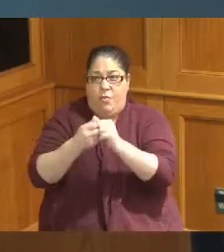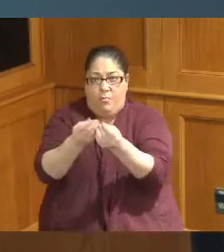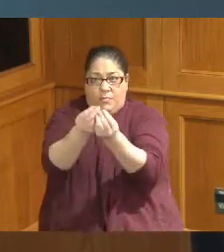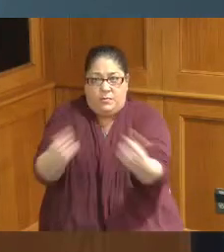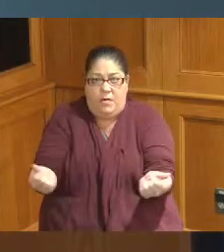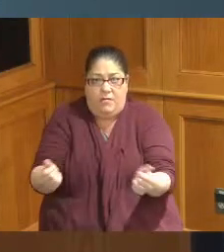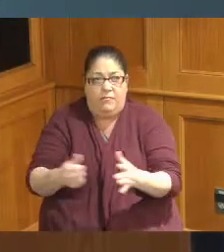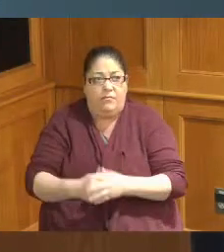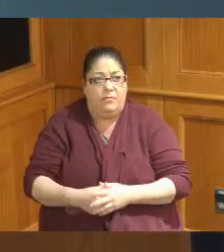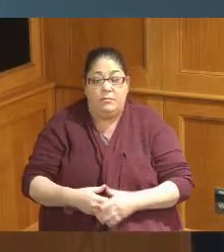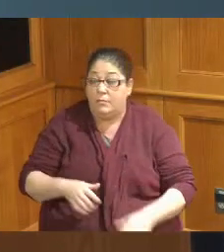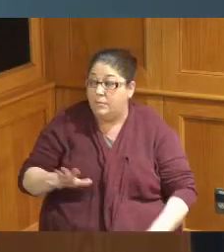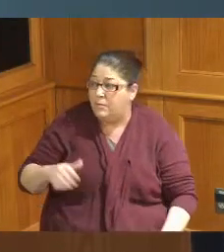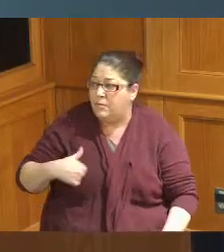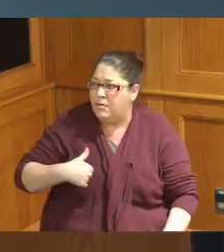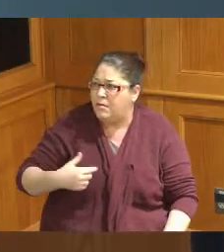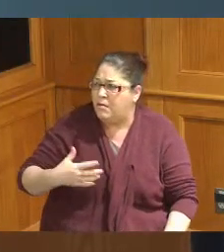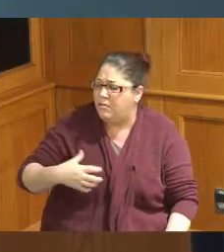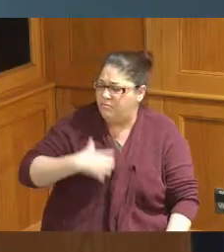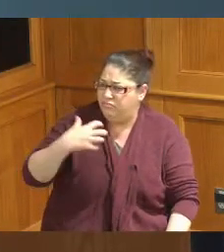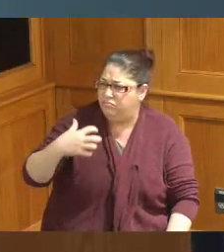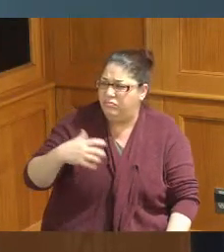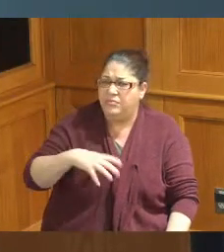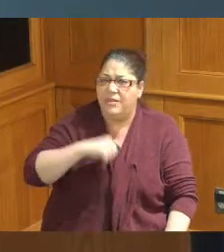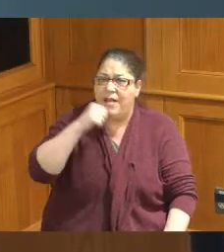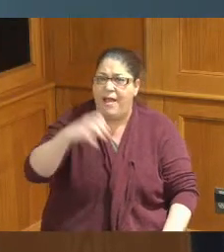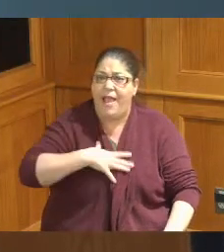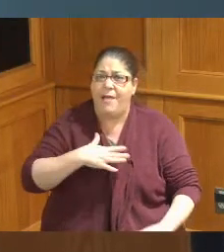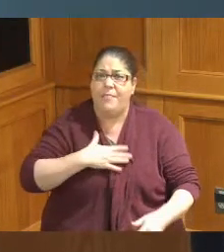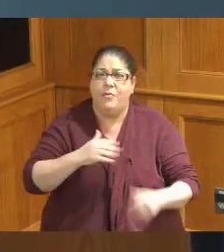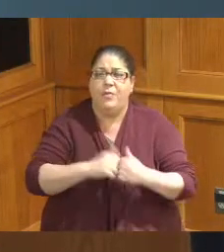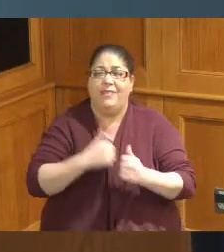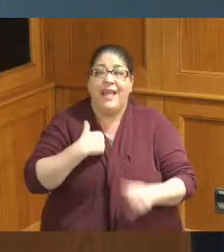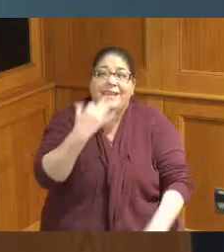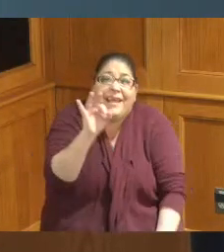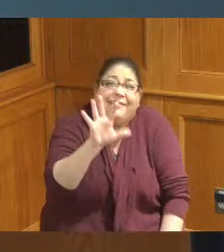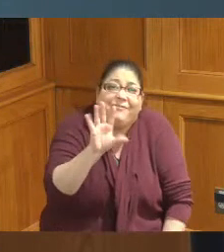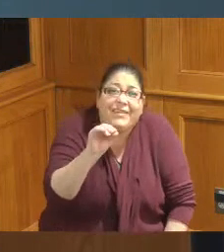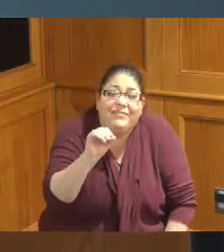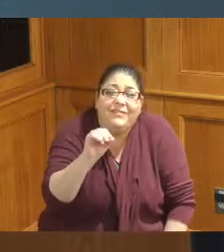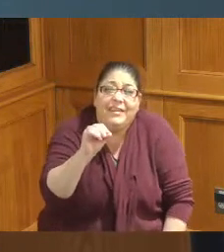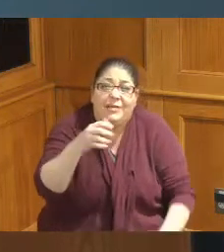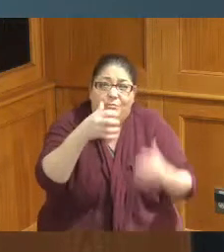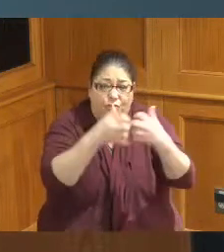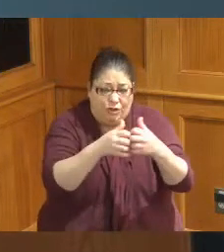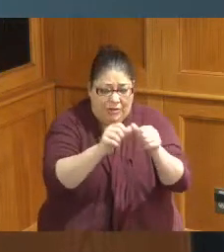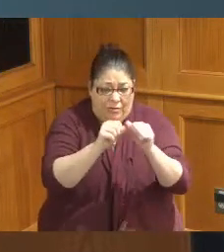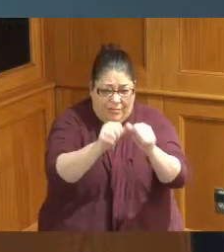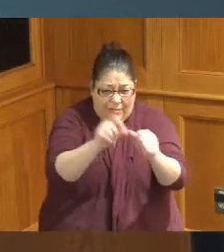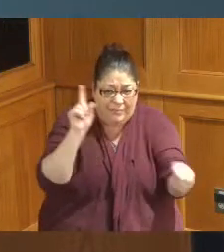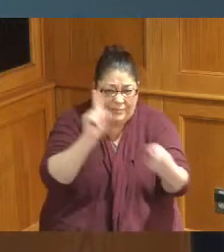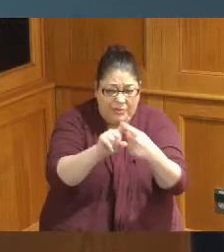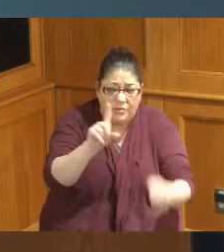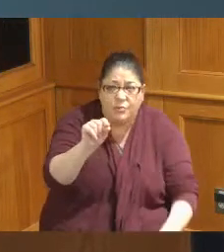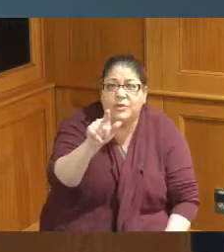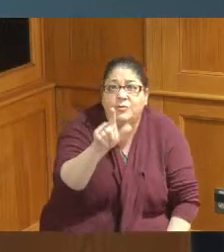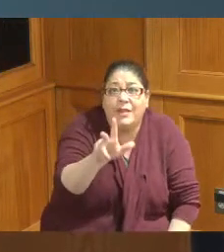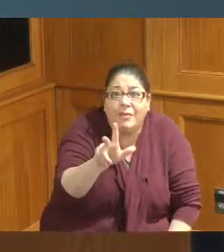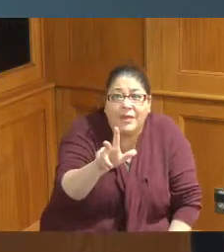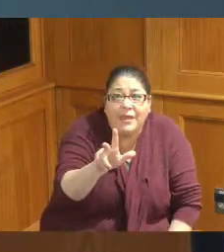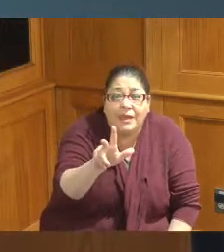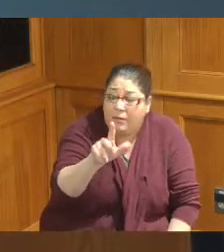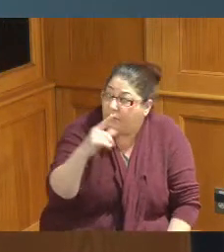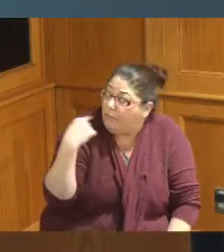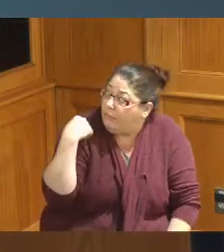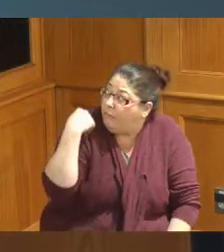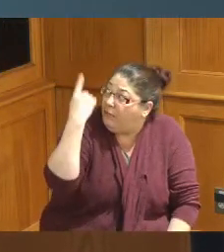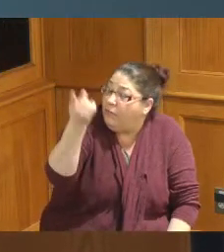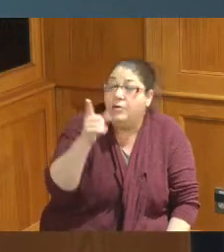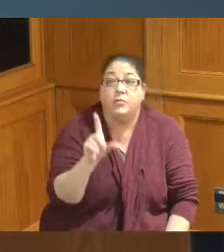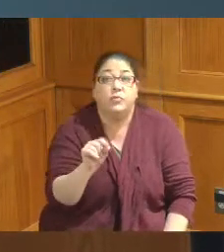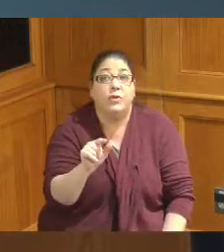not happy with the manufacturer the fact that the 1950s lasted until 2 2023 and the 2023 one broke